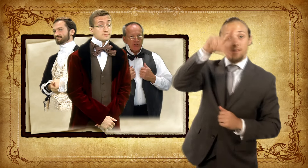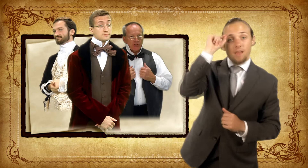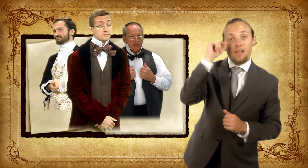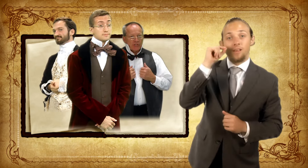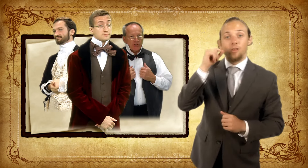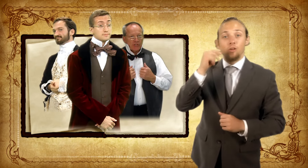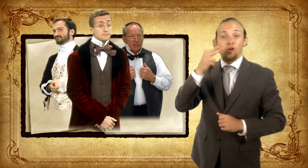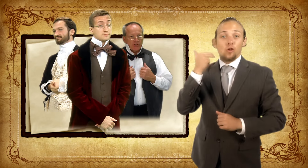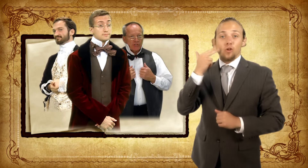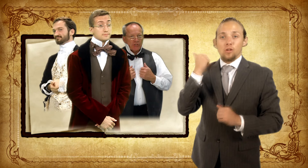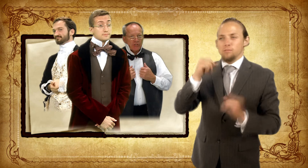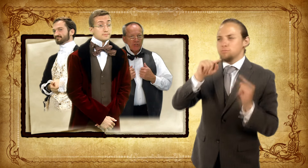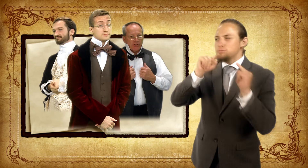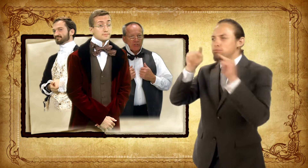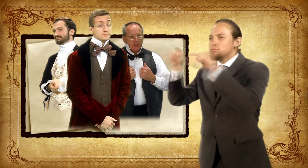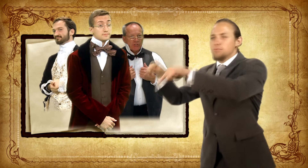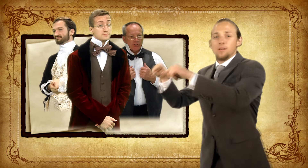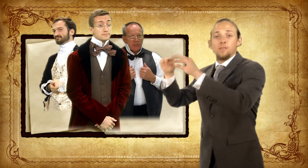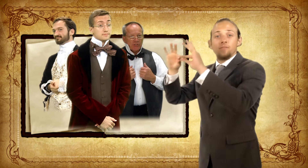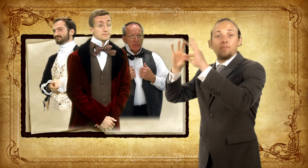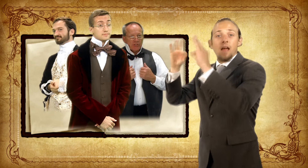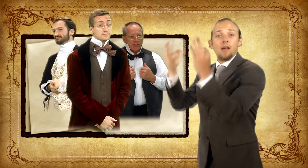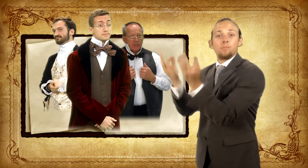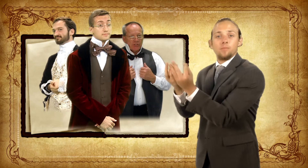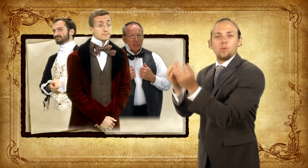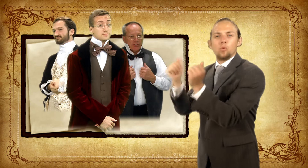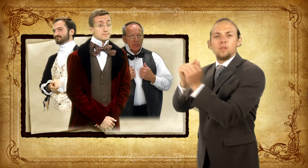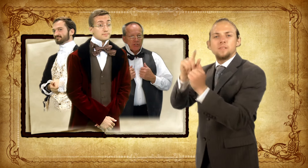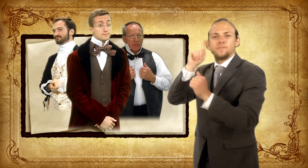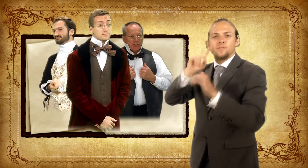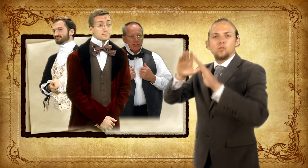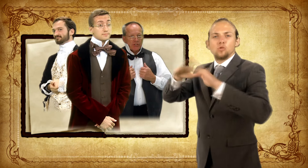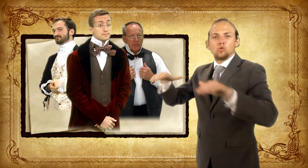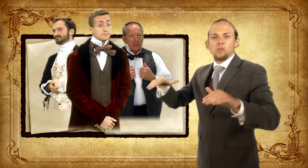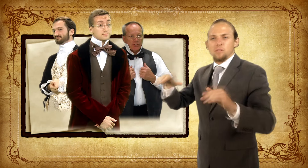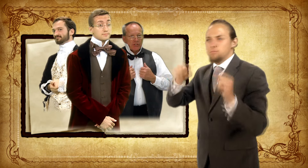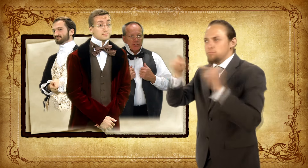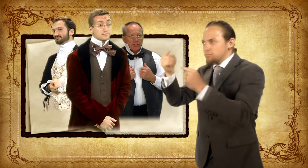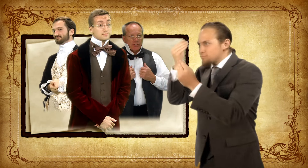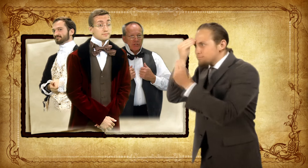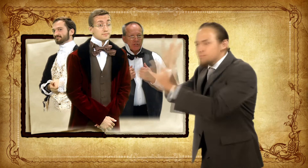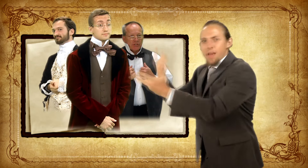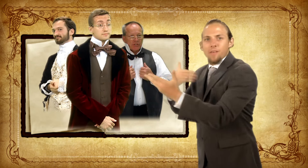Gallaudet and Clerc visited families with deaf children to tell them a new school